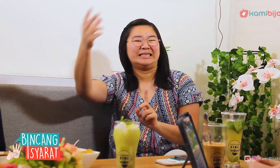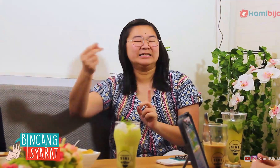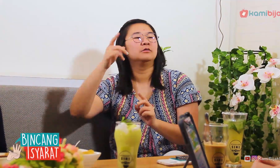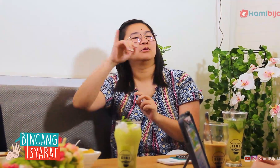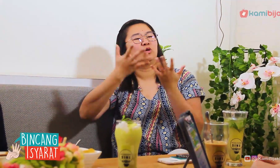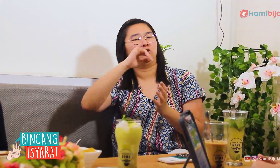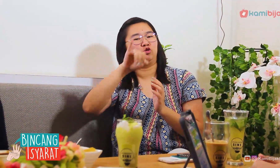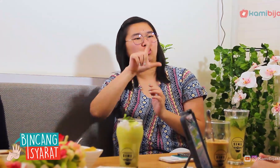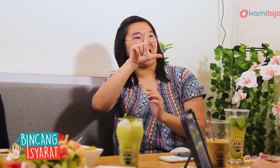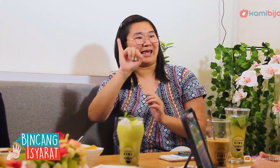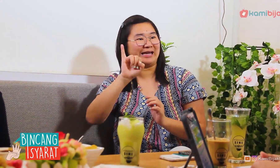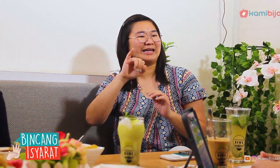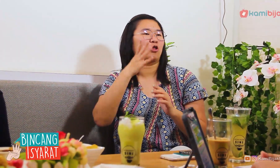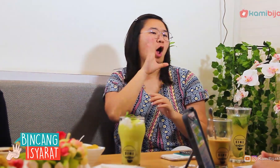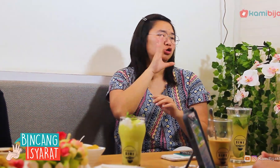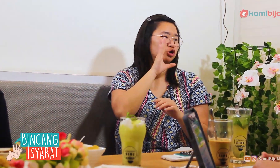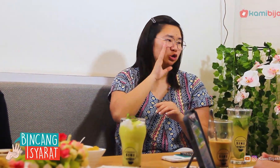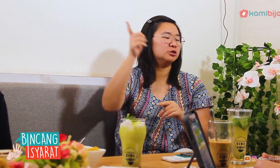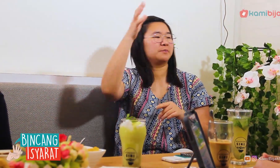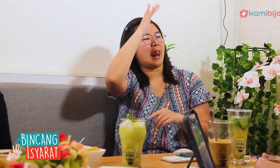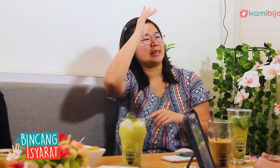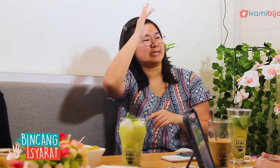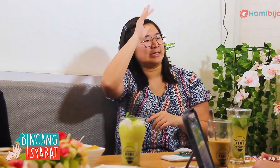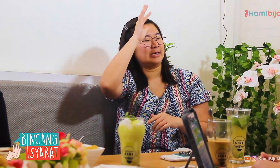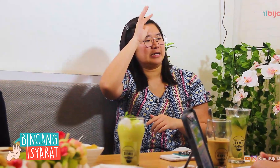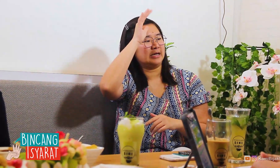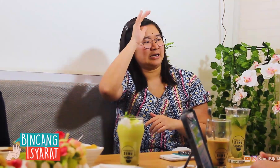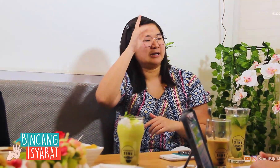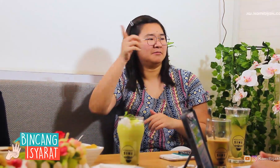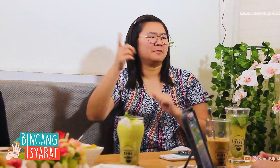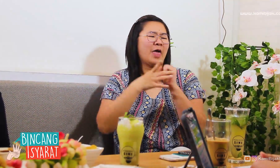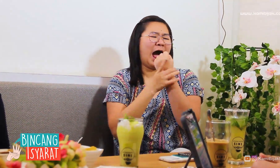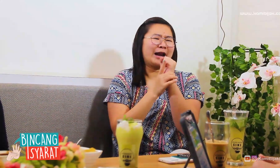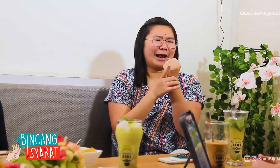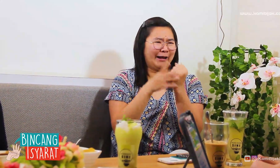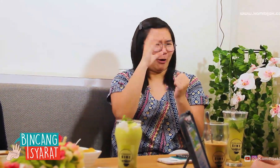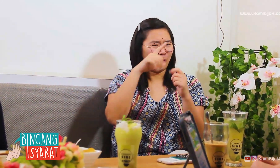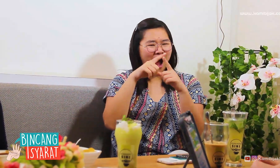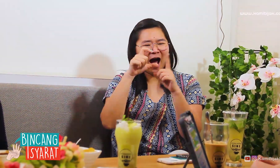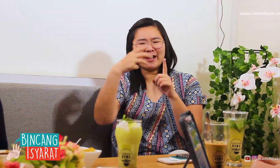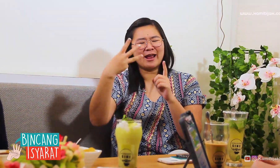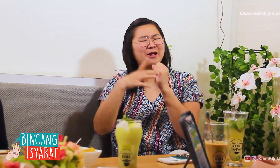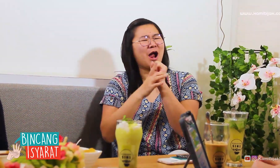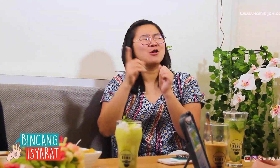July or August, Bali. Do you know Ade from Bali?